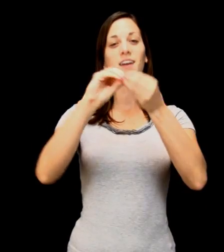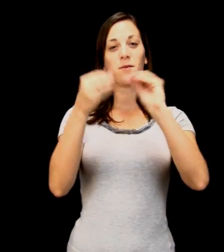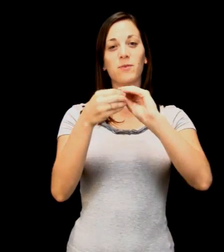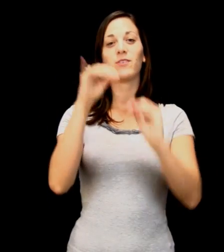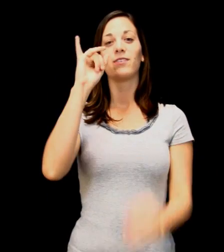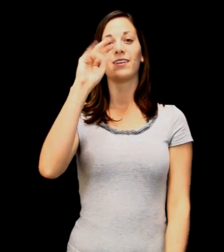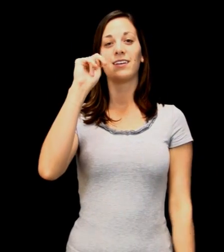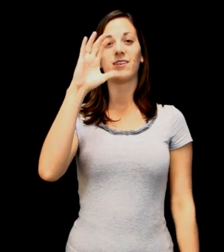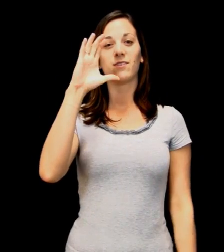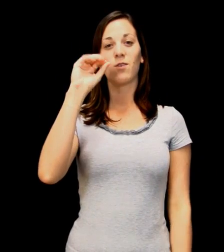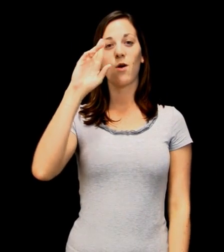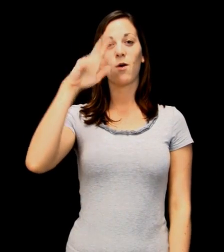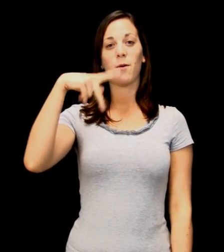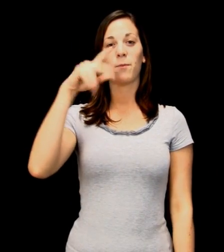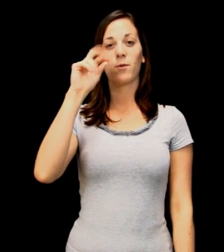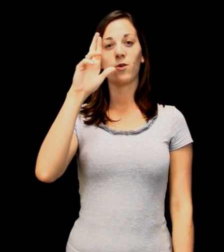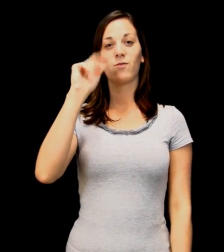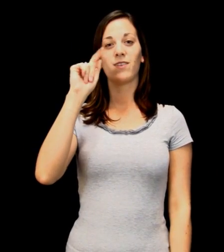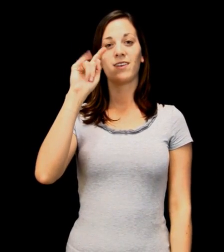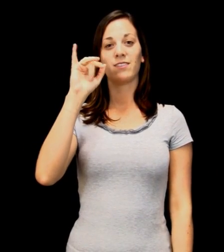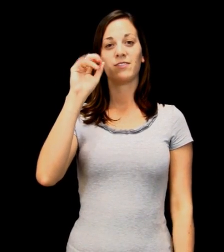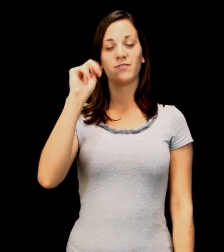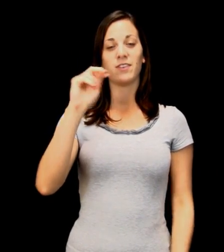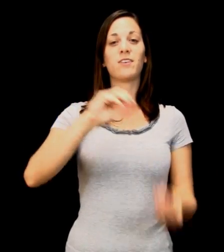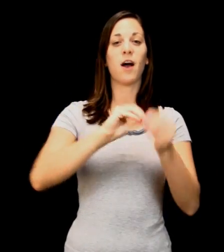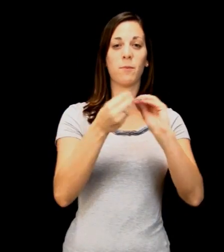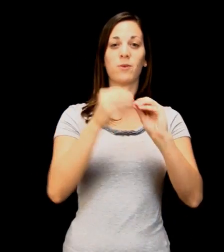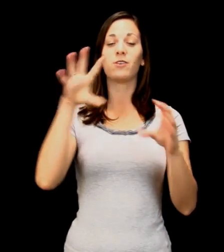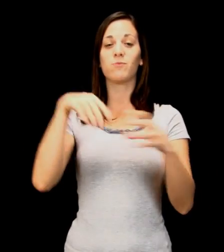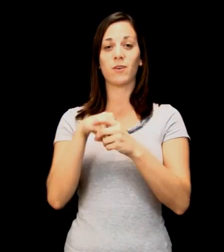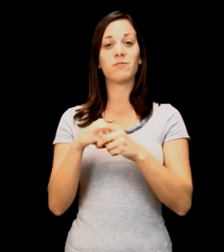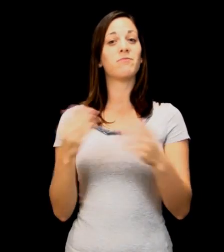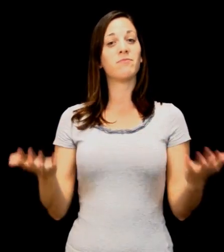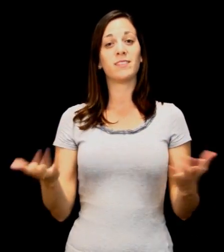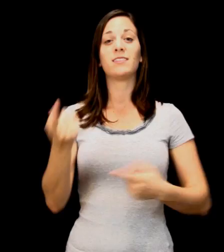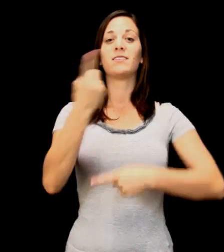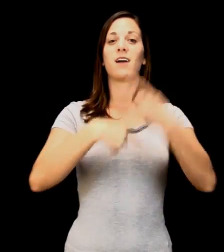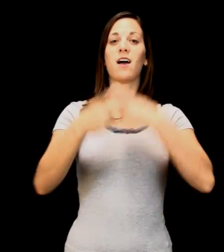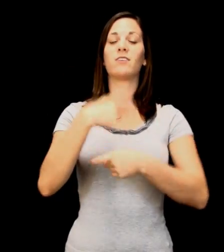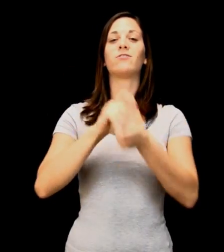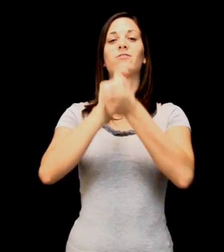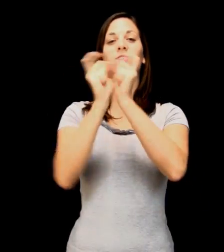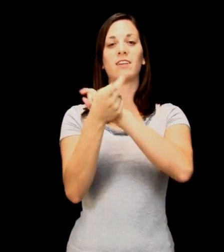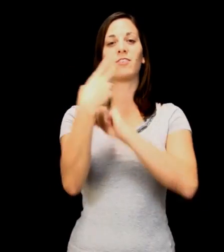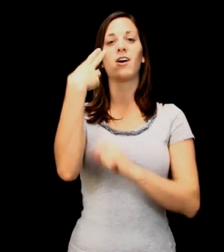Numeral incorporation is seen when numbers are used as handshapes within signs. For